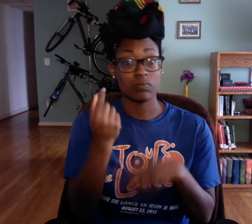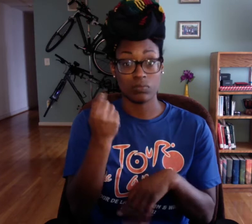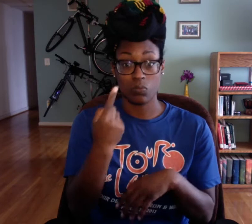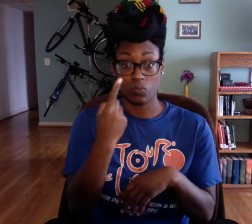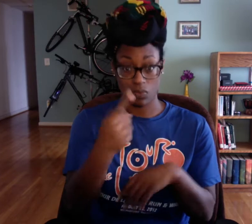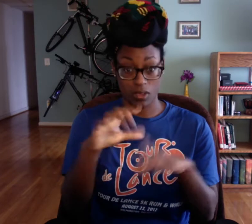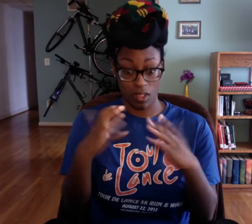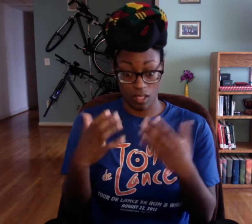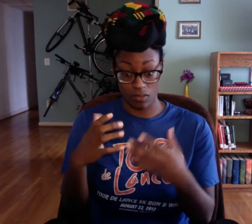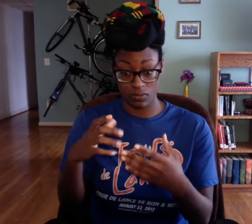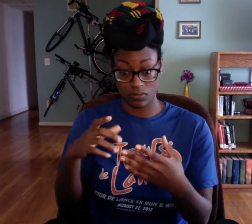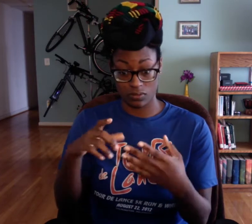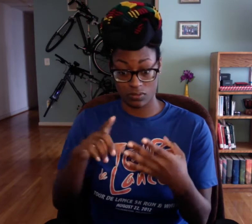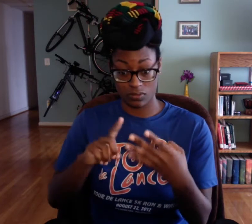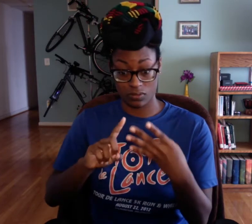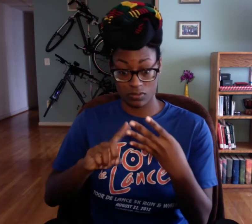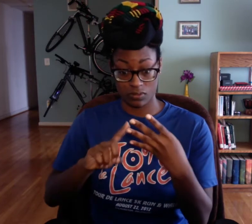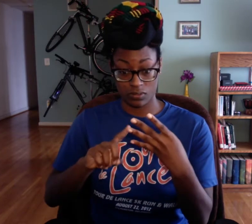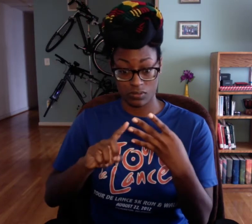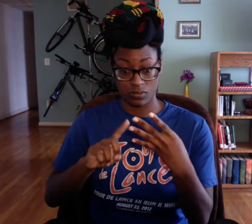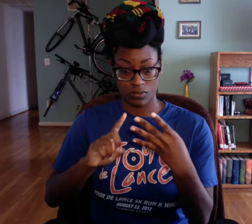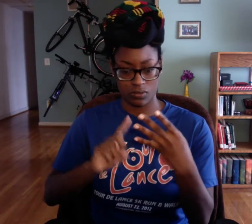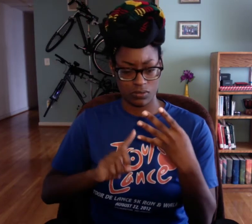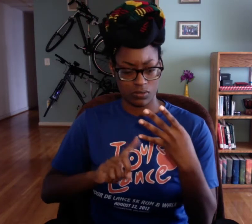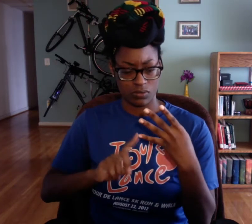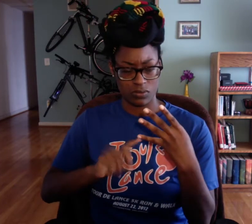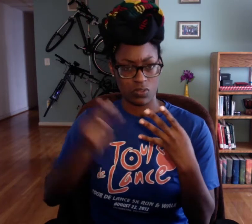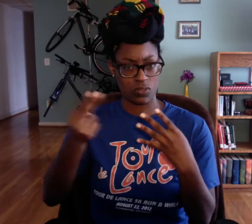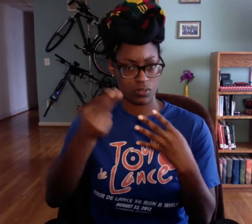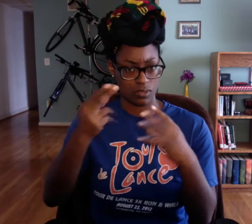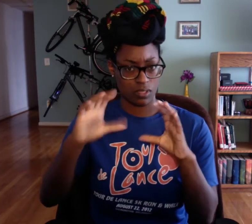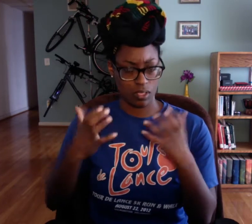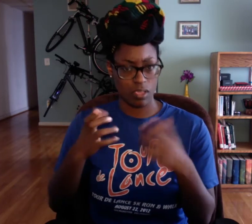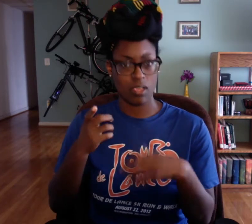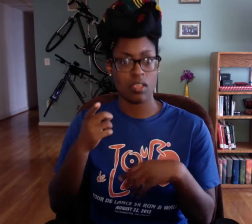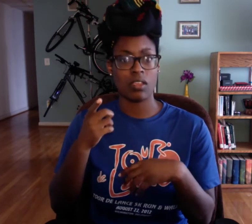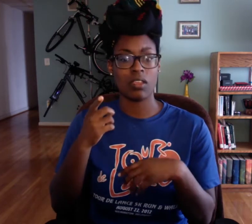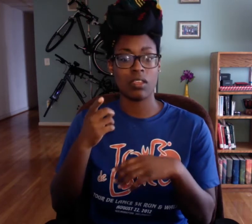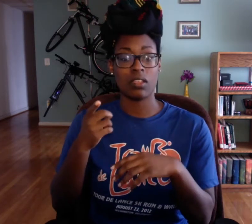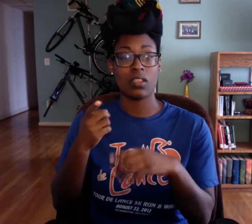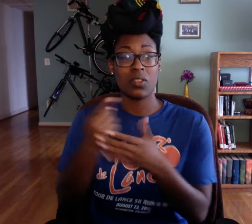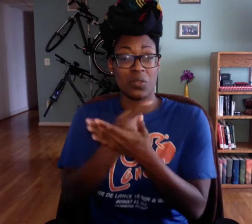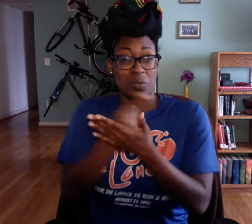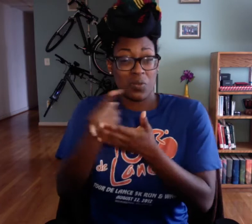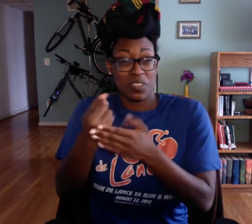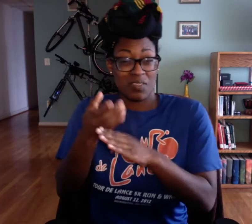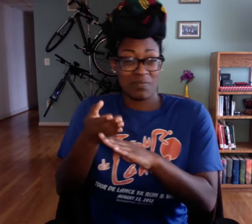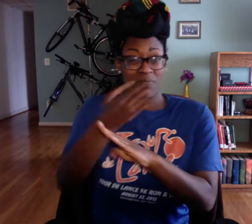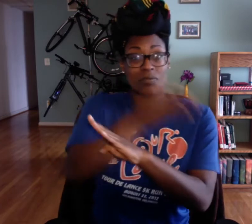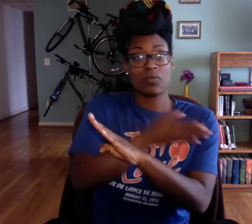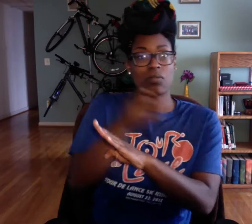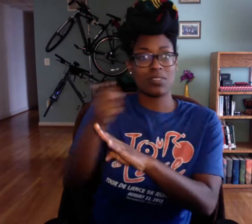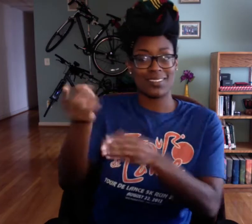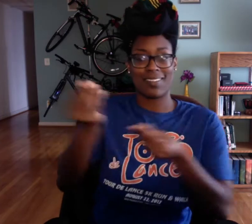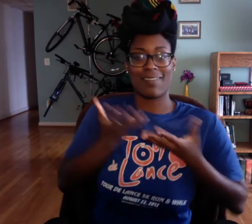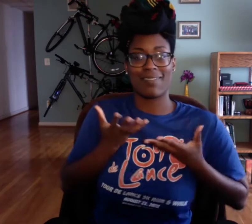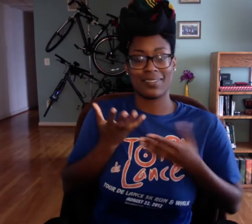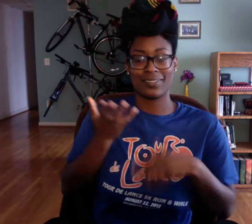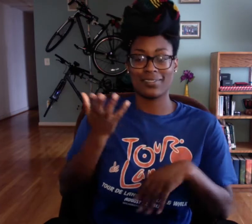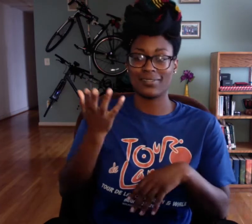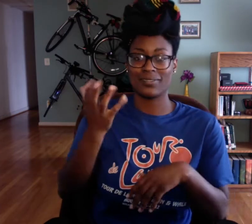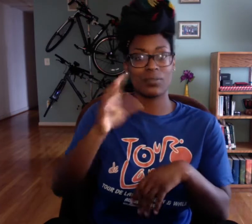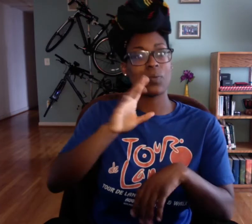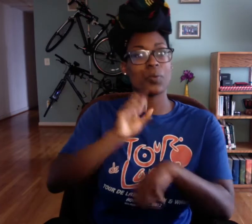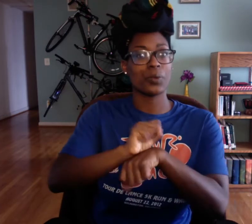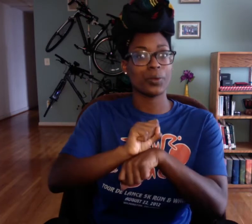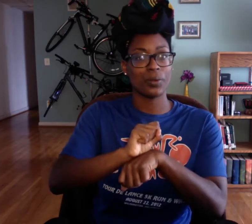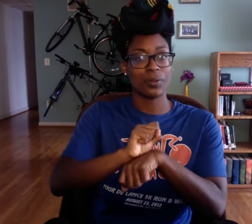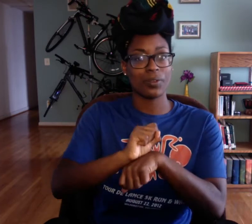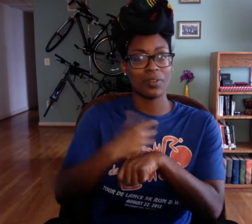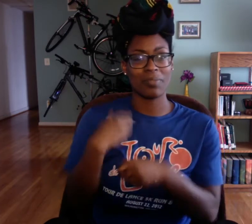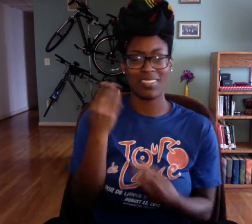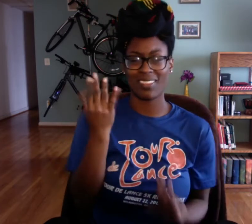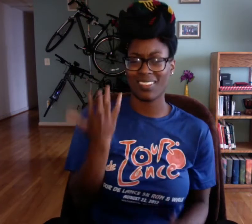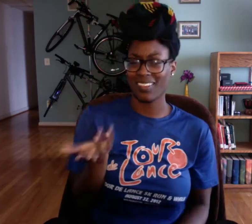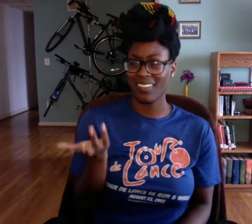I think maybe one of the classes, my Thursday class, gave us homework the week before